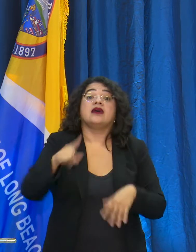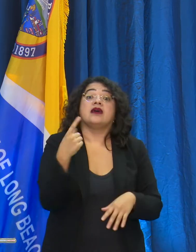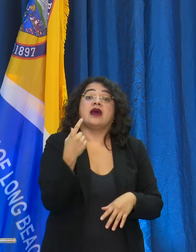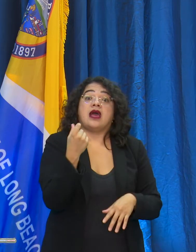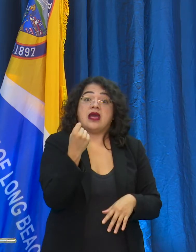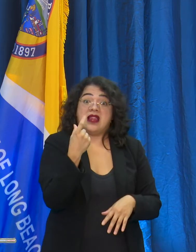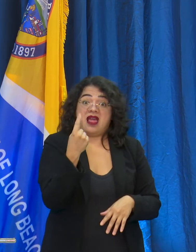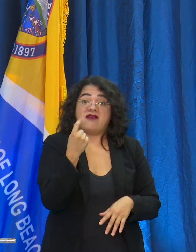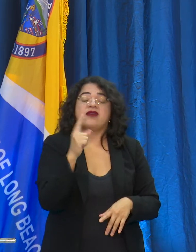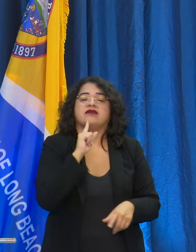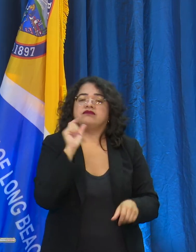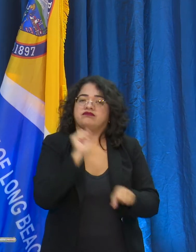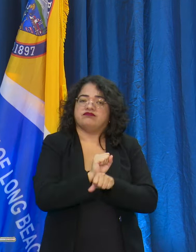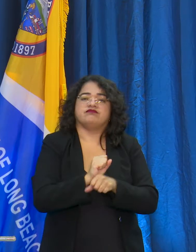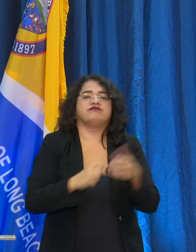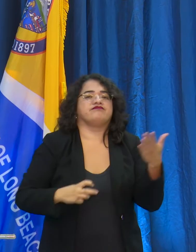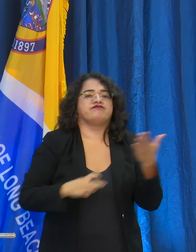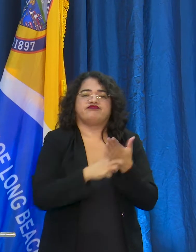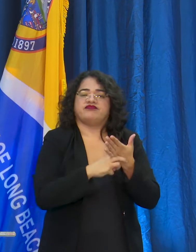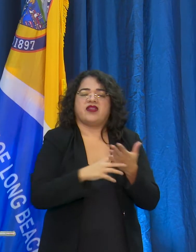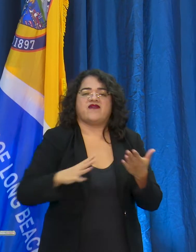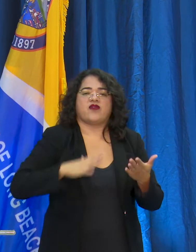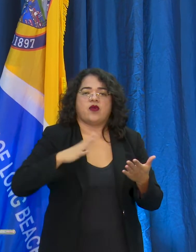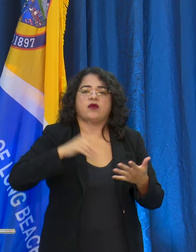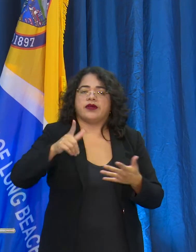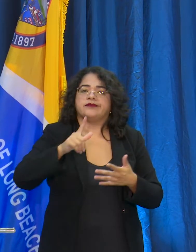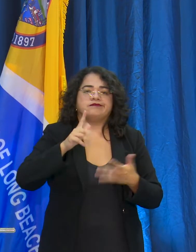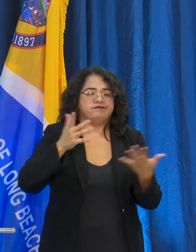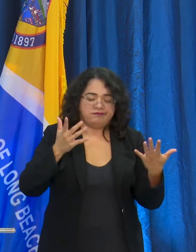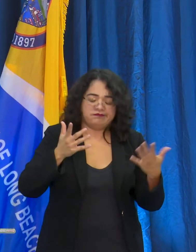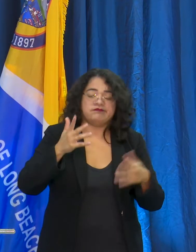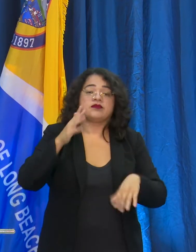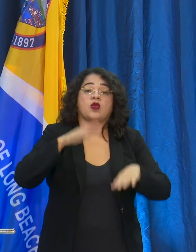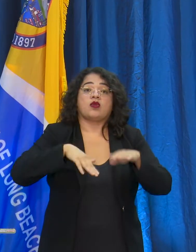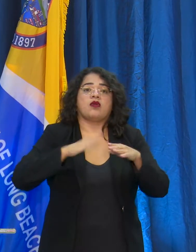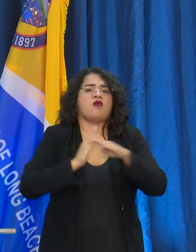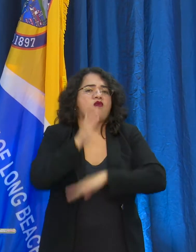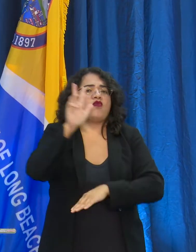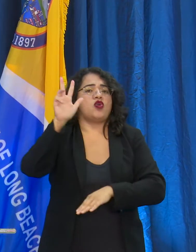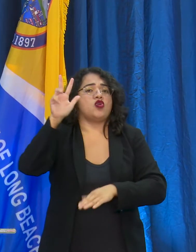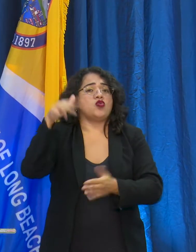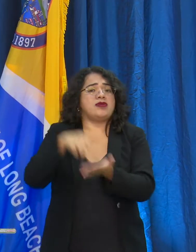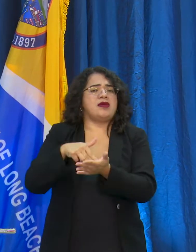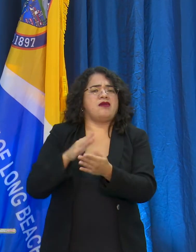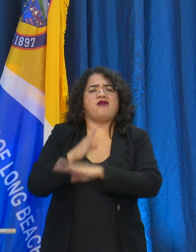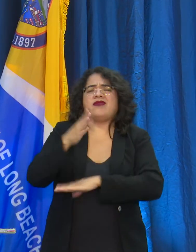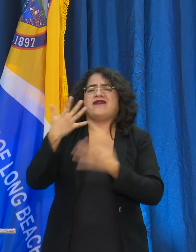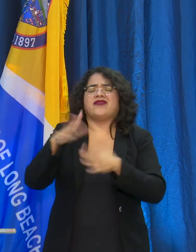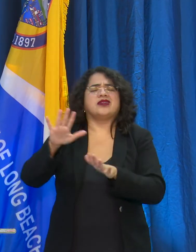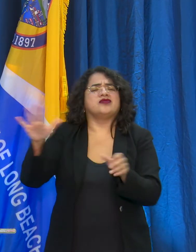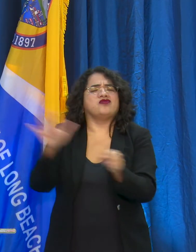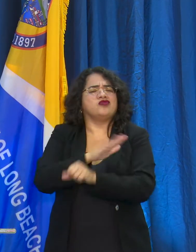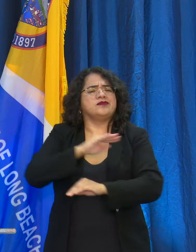meaning there was a formal citation. Over 3,000 businesses were in full compliance on their first